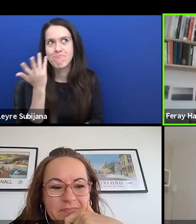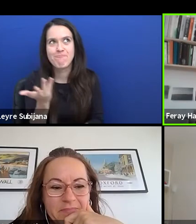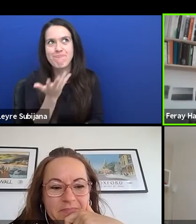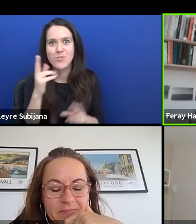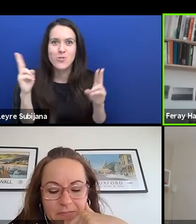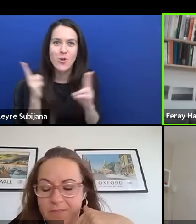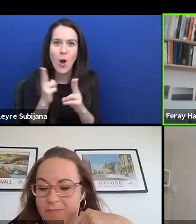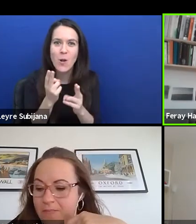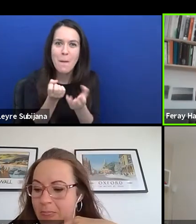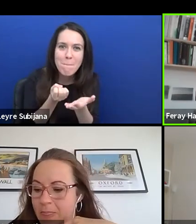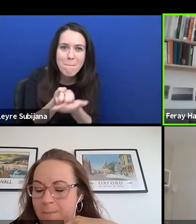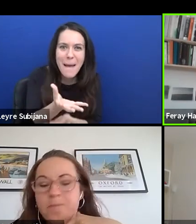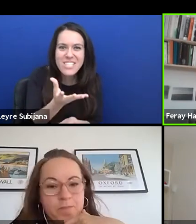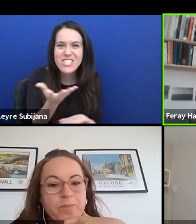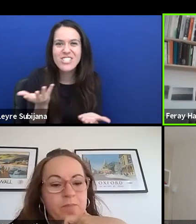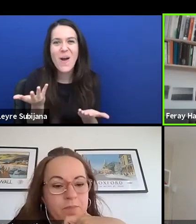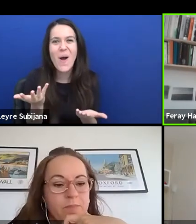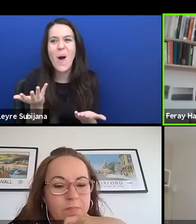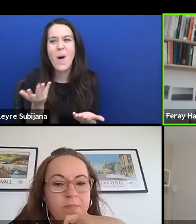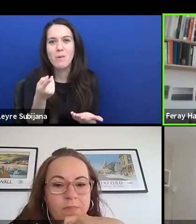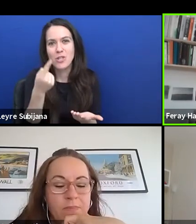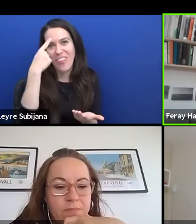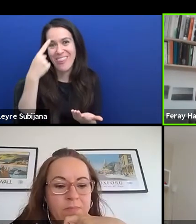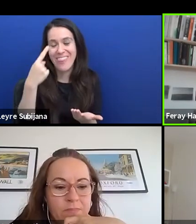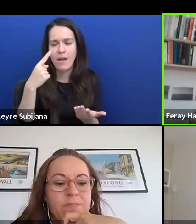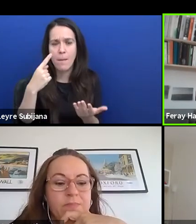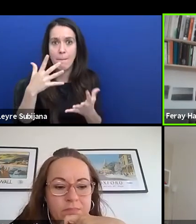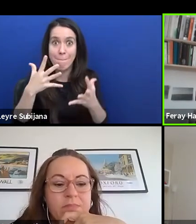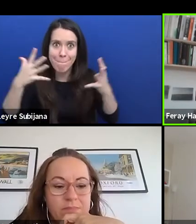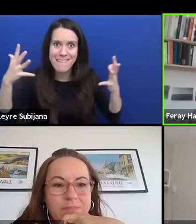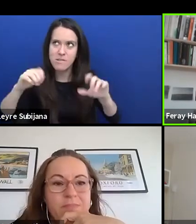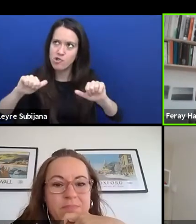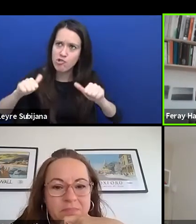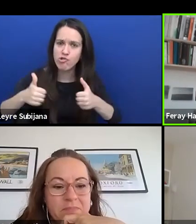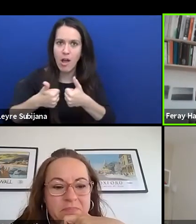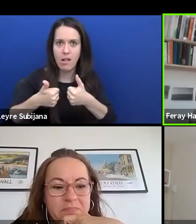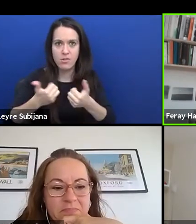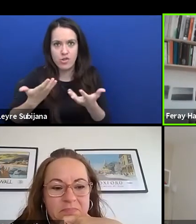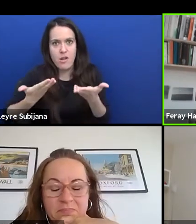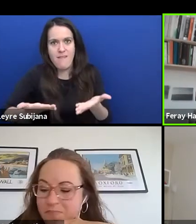or what do you think, what is the biggest challenge we are facing right now?